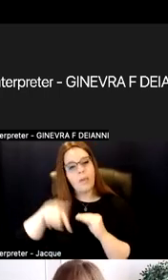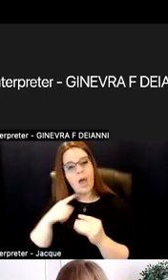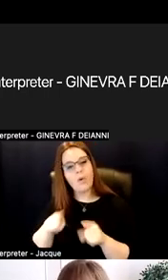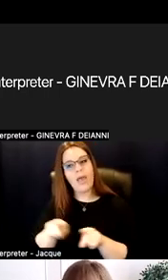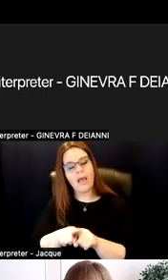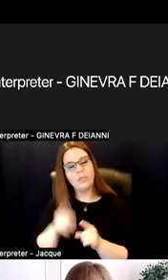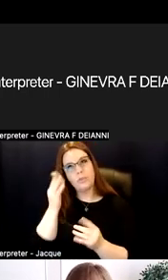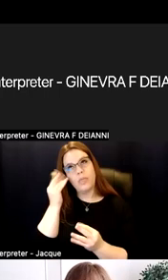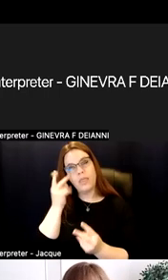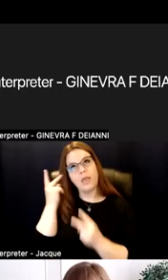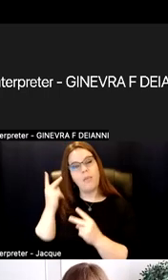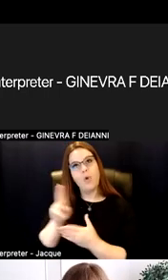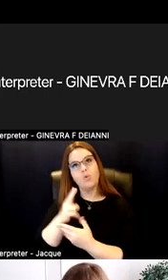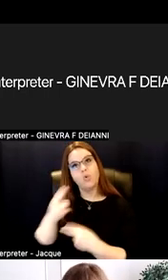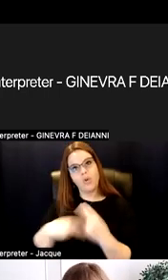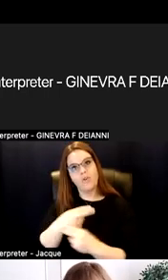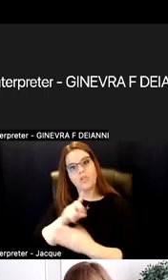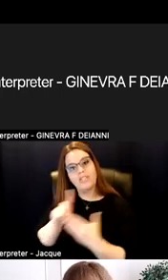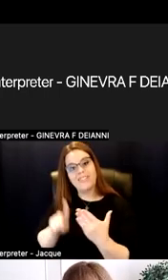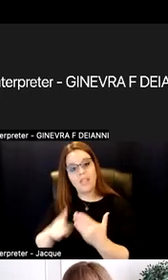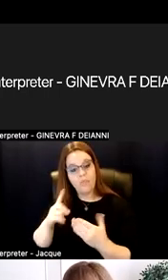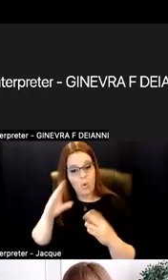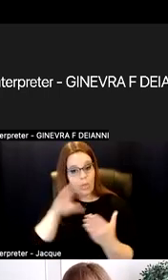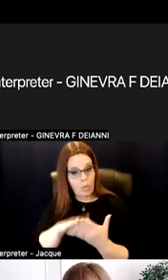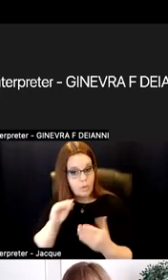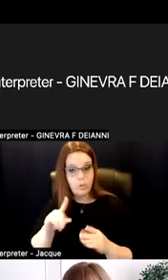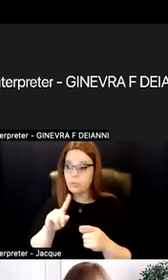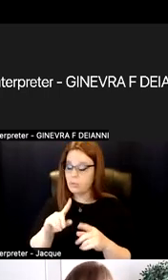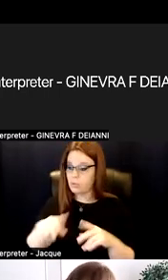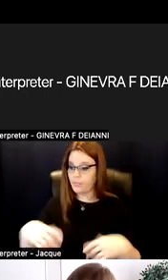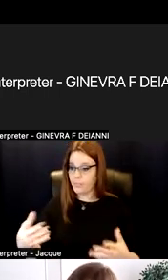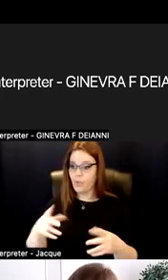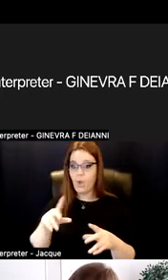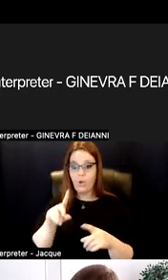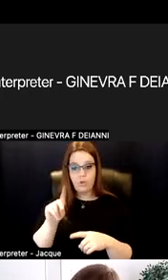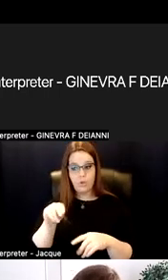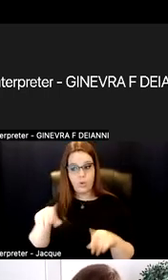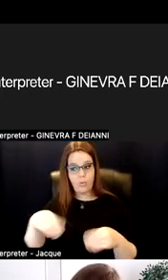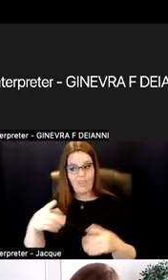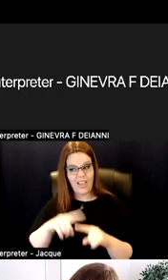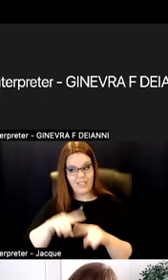for learning, is do you provide varied ways for students to access the course content?